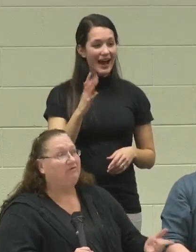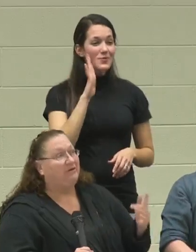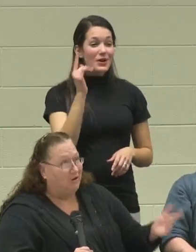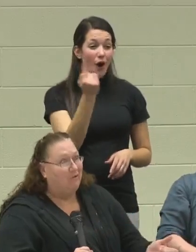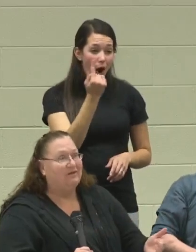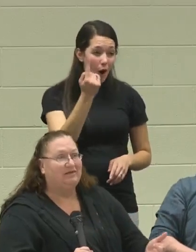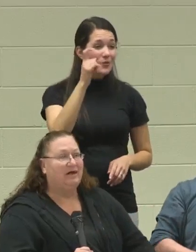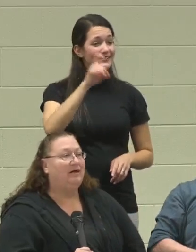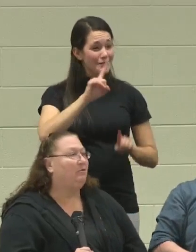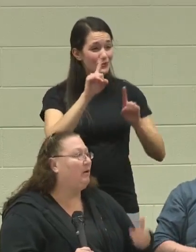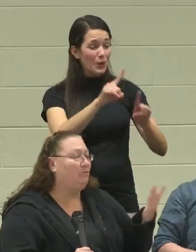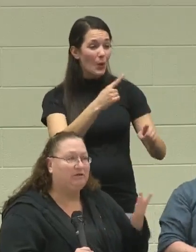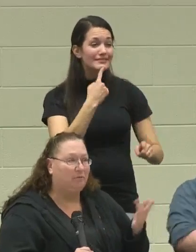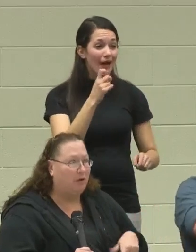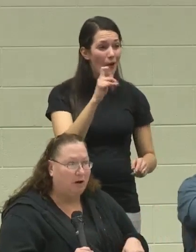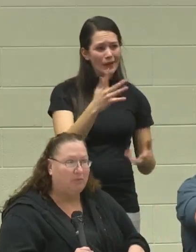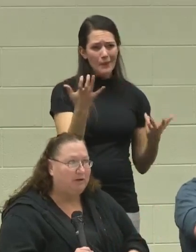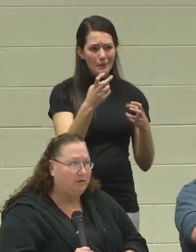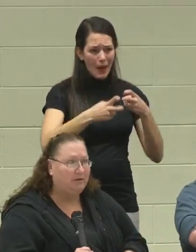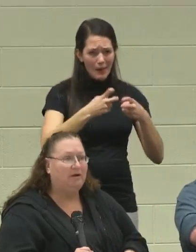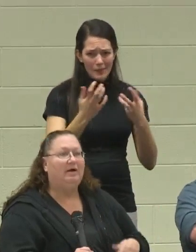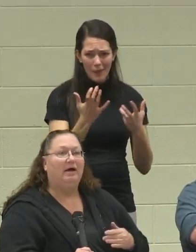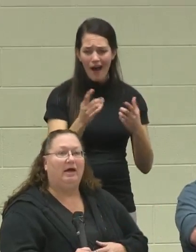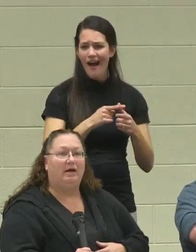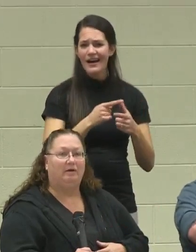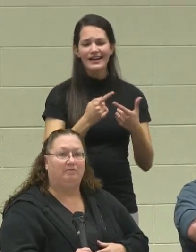have to go and say, "OK, what's the problem here?"